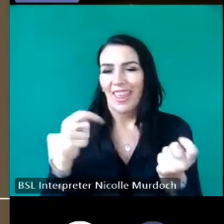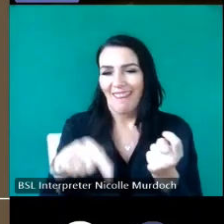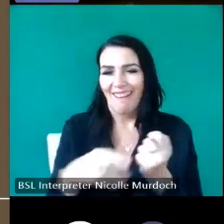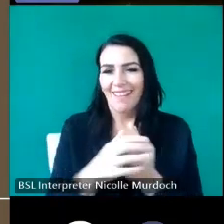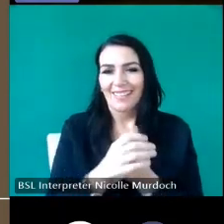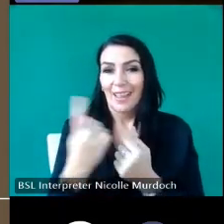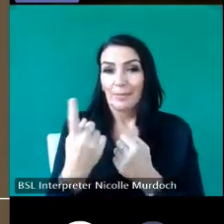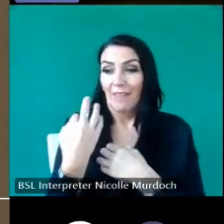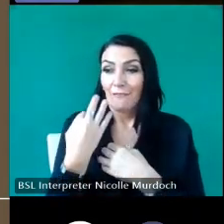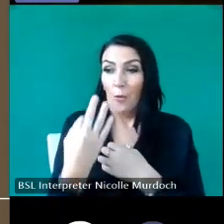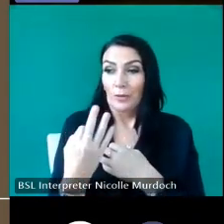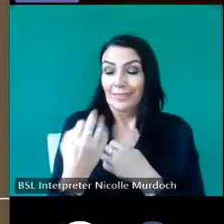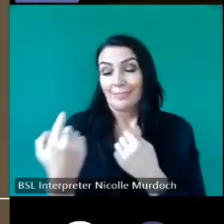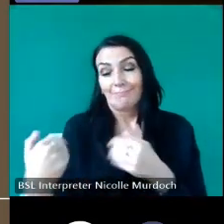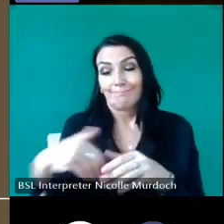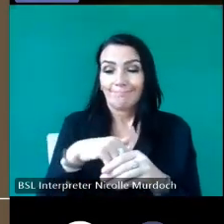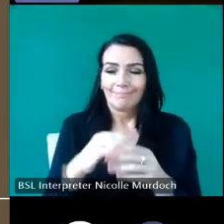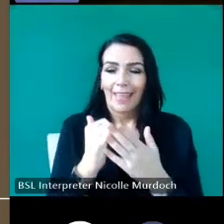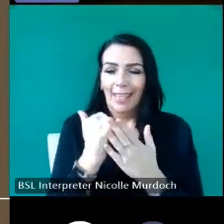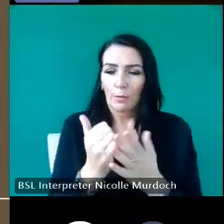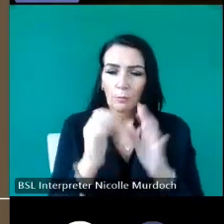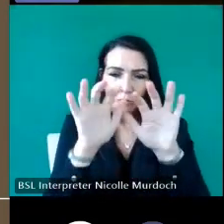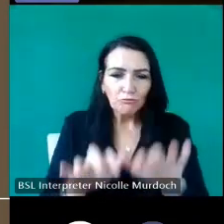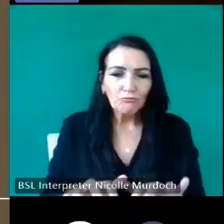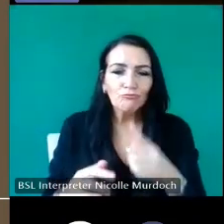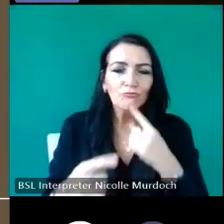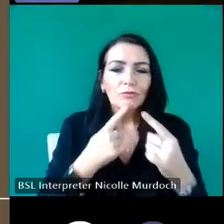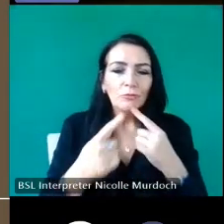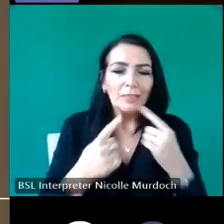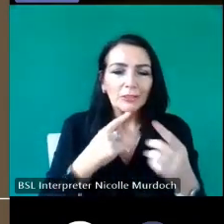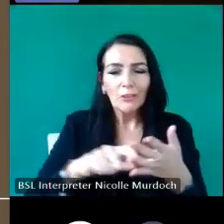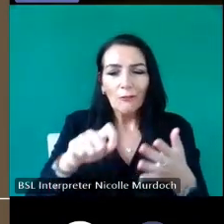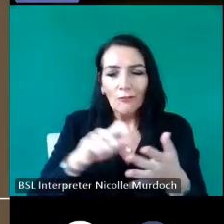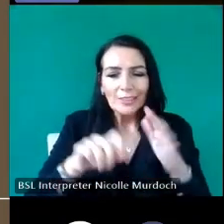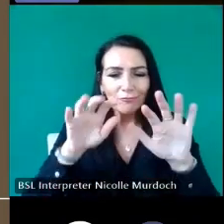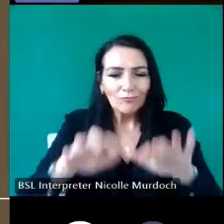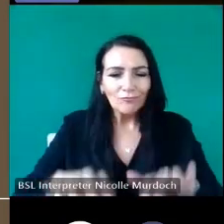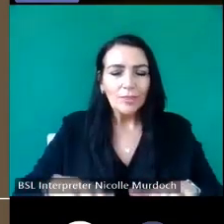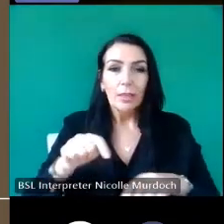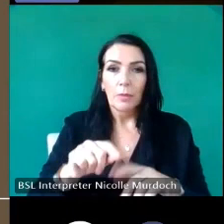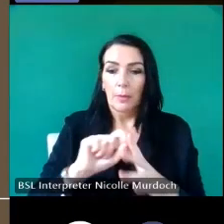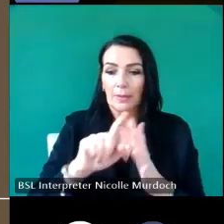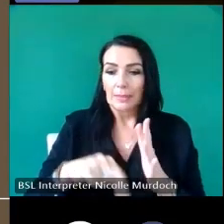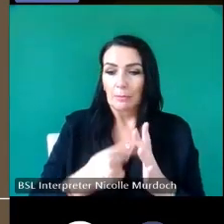me to help with database entry in the office but then this this project was moted and that sound